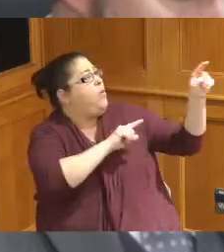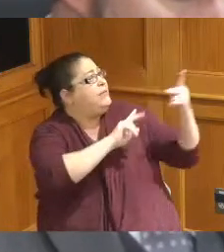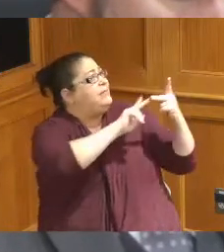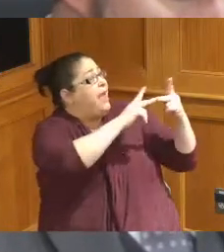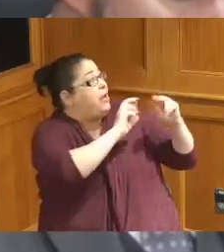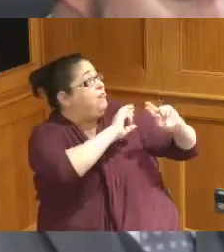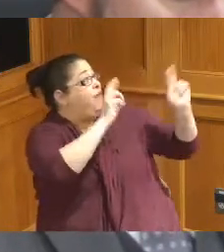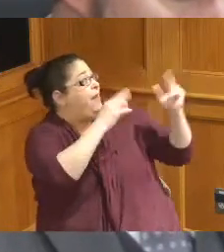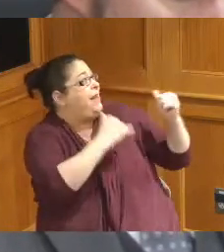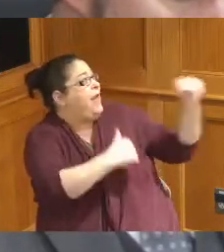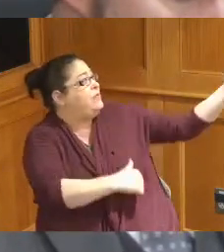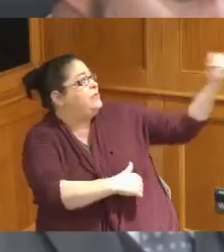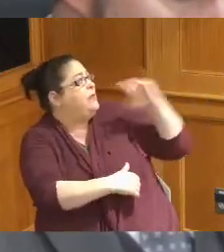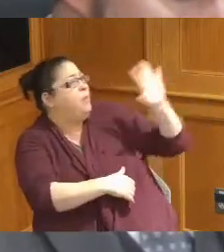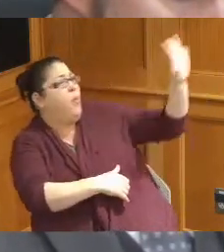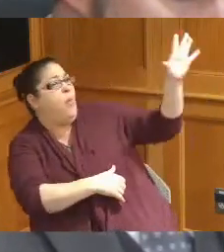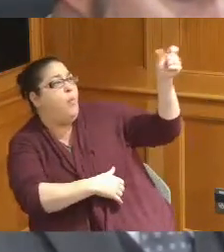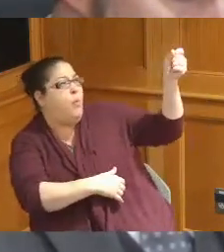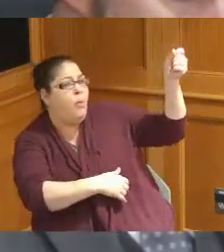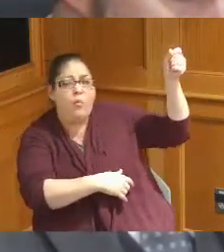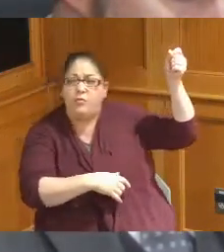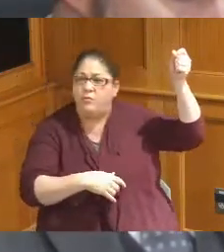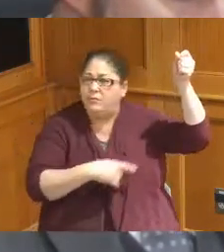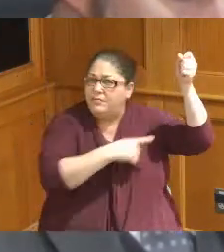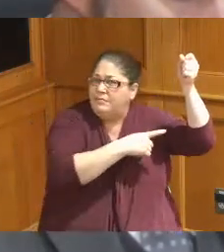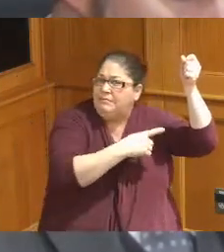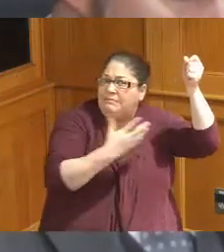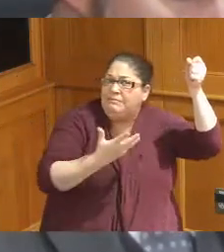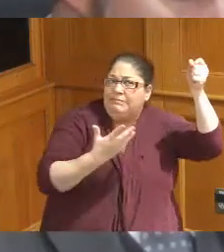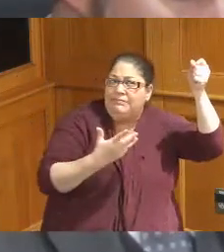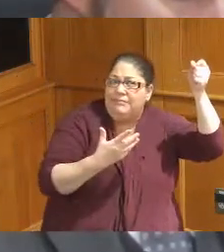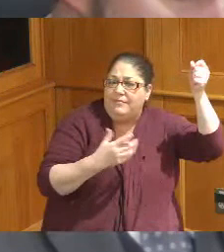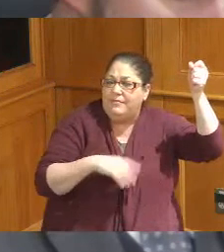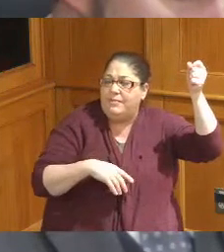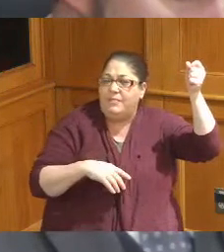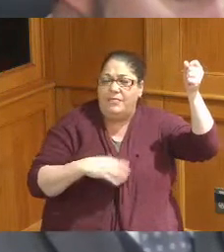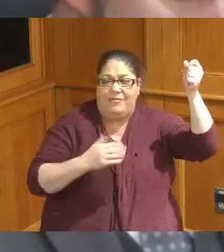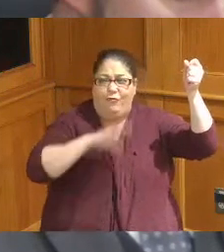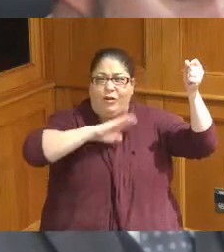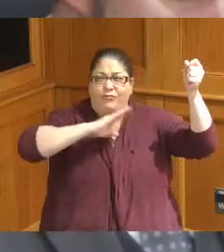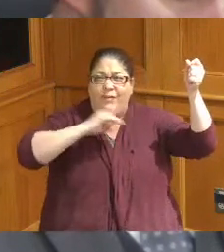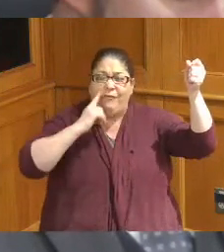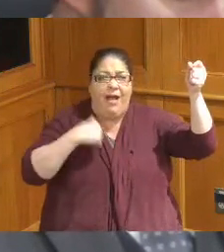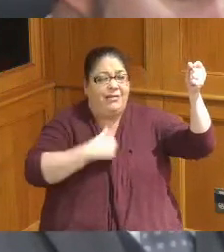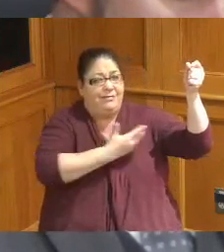I don't know I leave that to the professionals to figure out but it's extremely frustrating that you